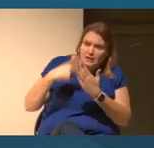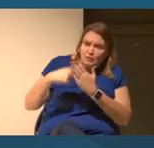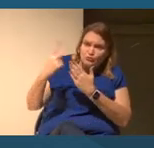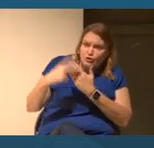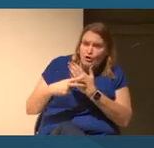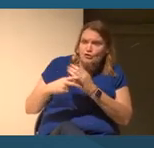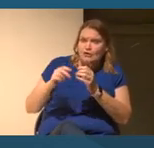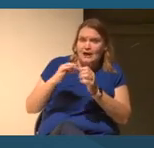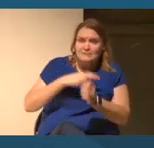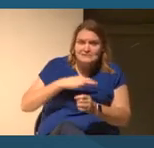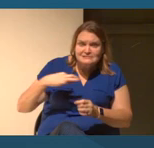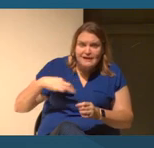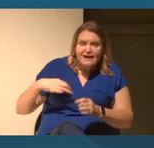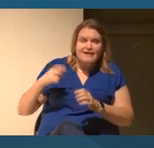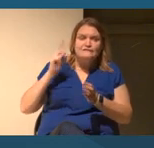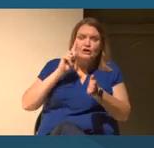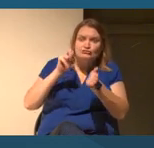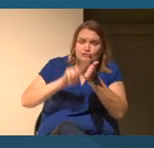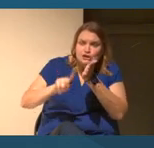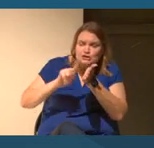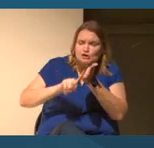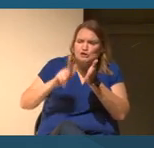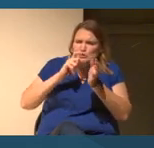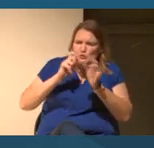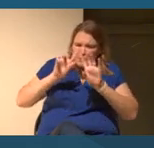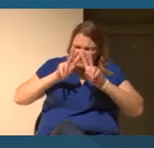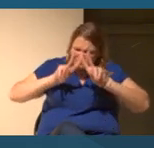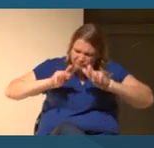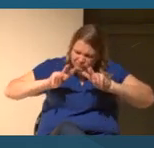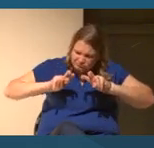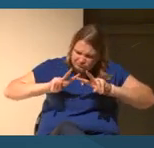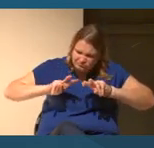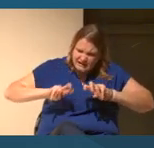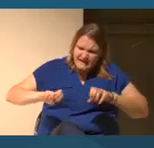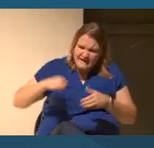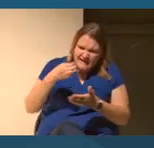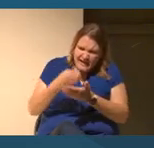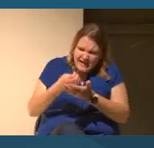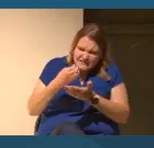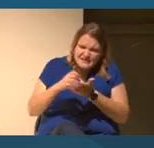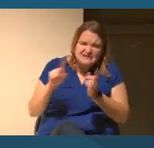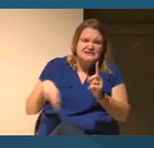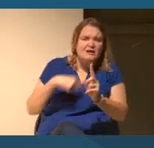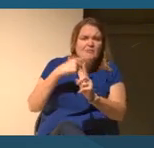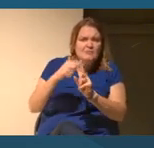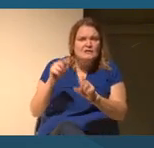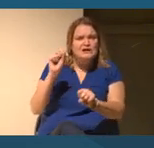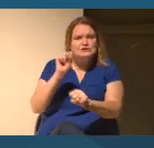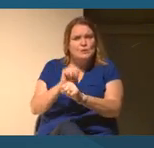into research, looking at evidence, but also who work in construct constantly with a range